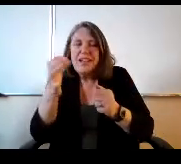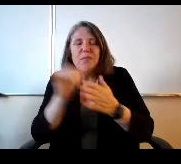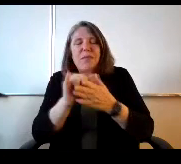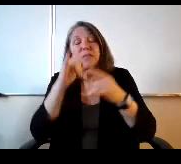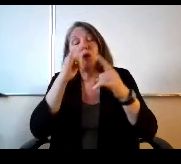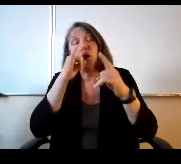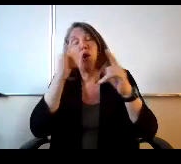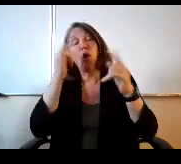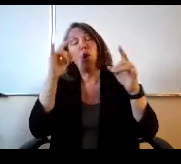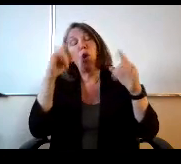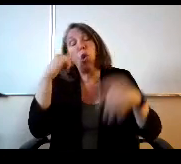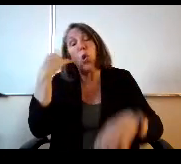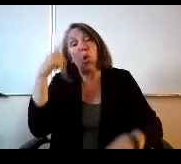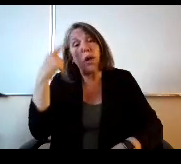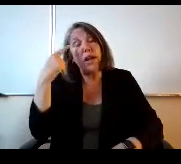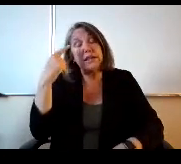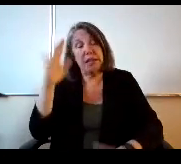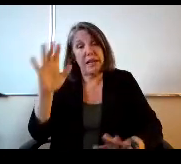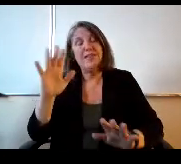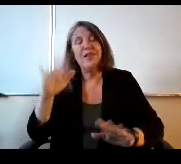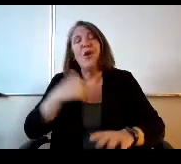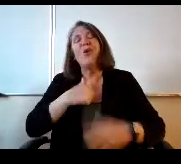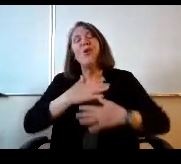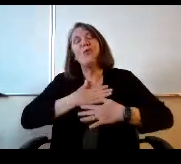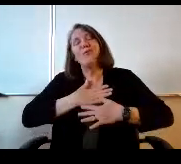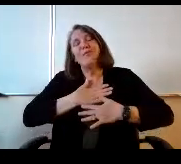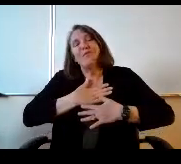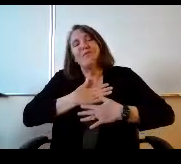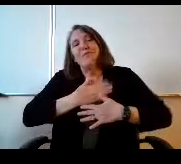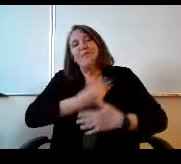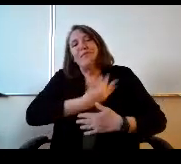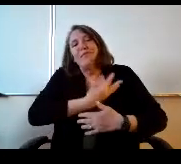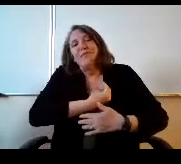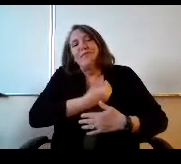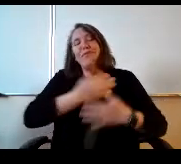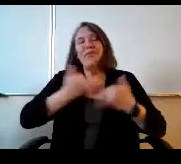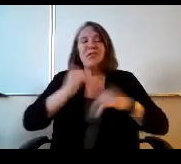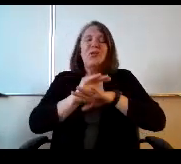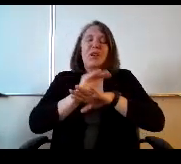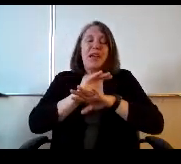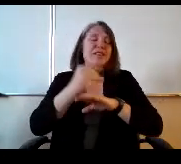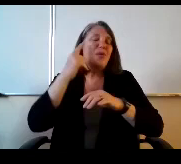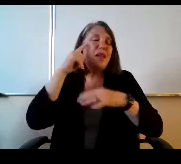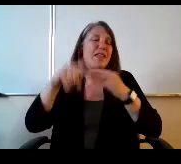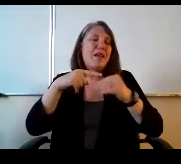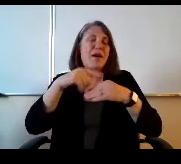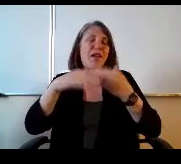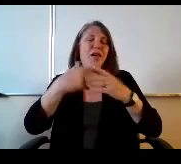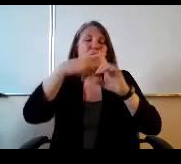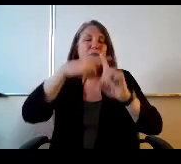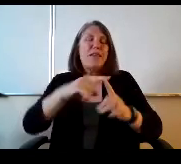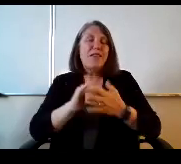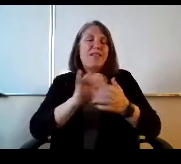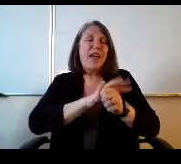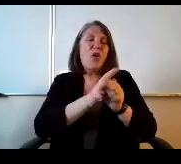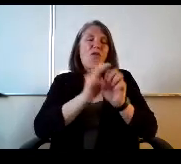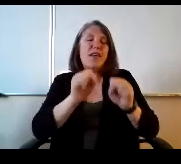You've done my heart good tonight I think it's important and we think about all those positive things that Covid can bring about like not covid perhaps,